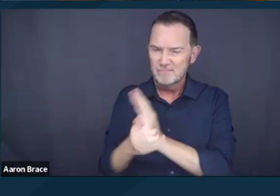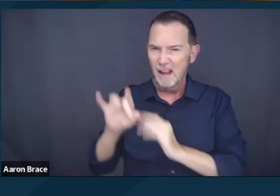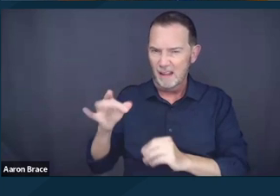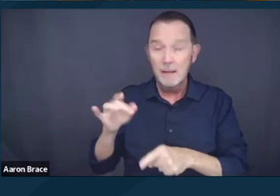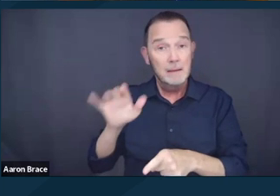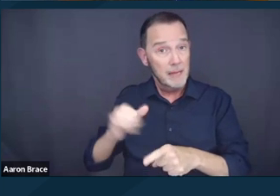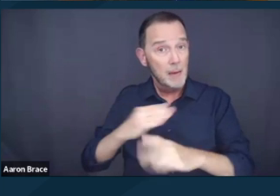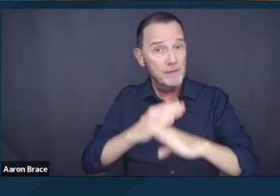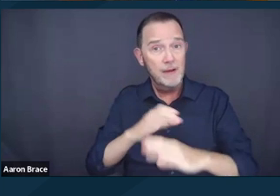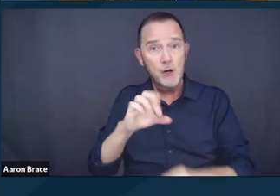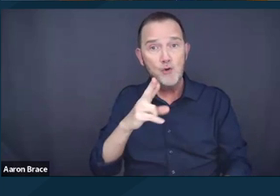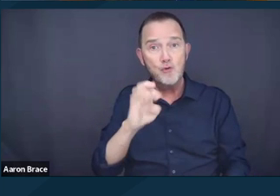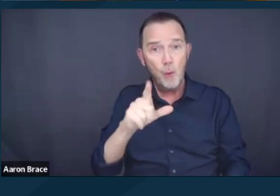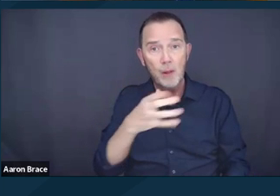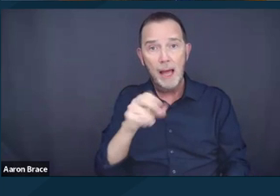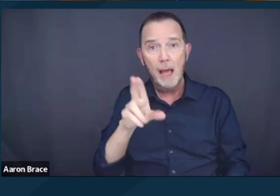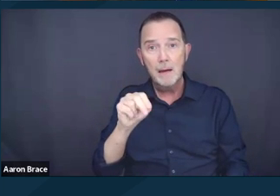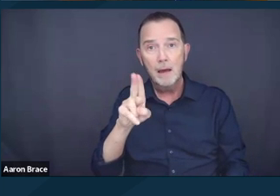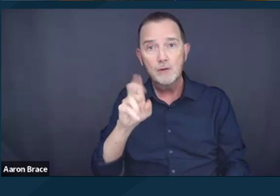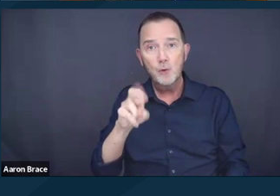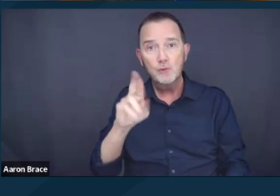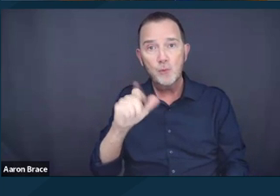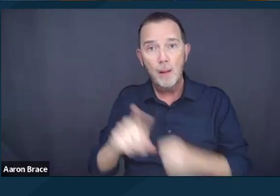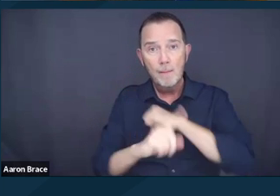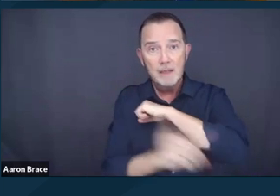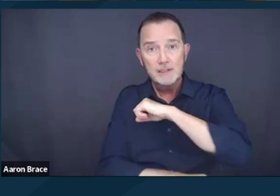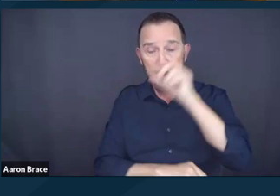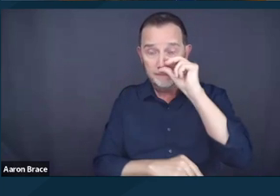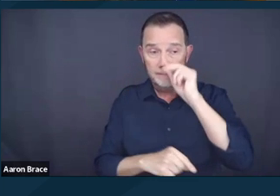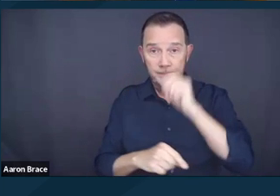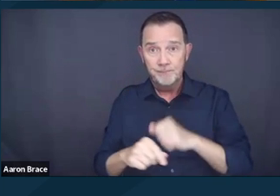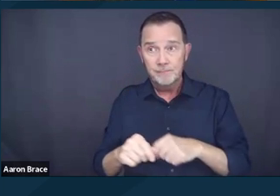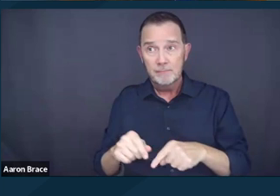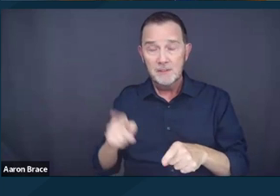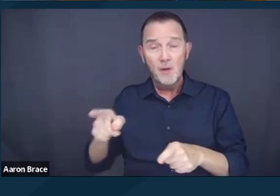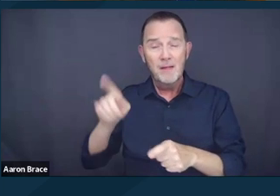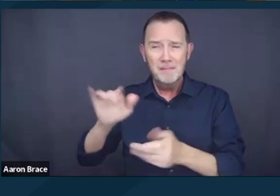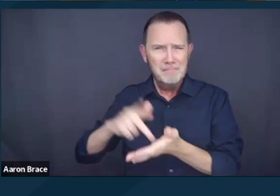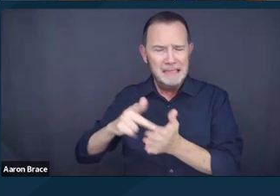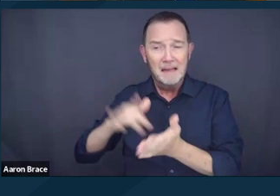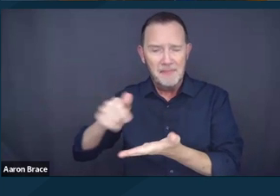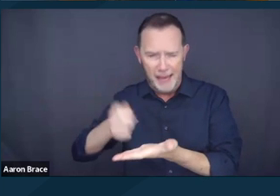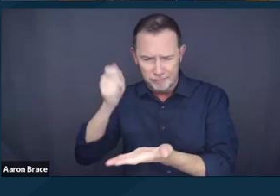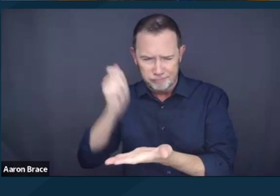that in the literal sense would seem to have narrow implications on certain categories of people living unsheltered.